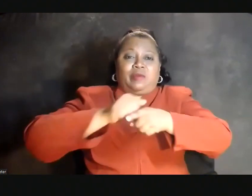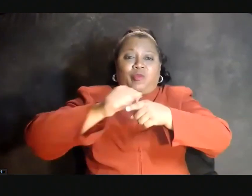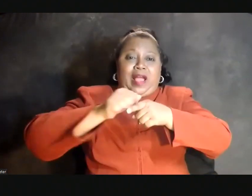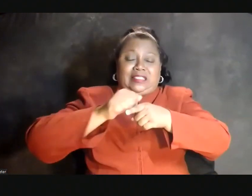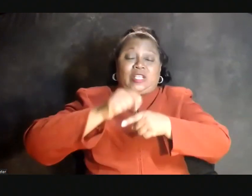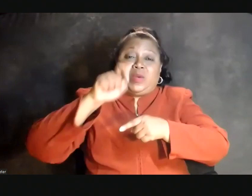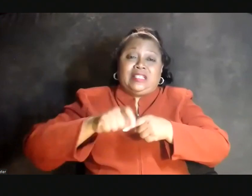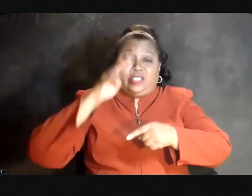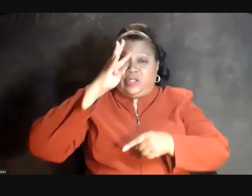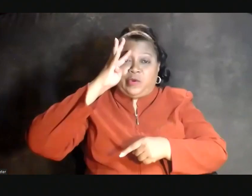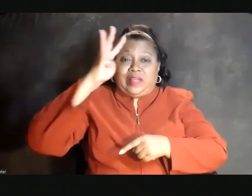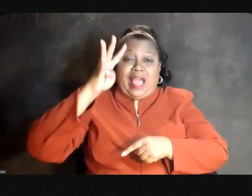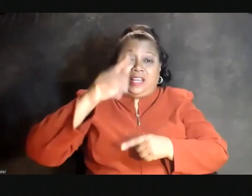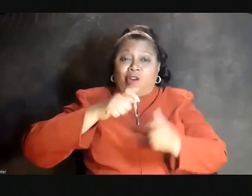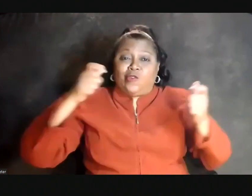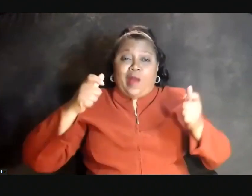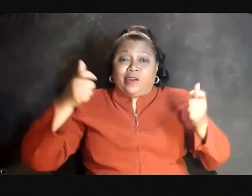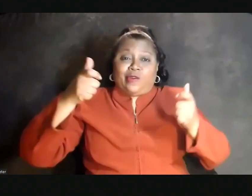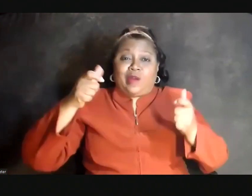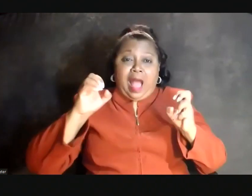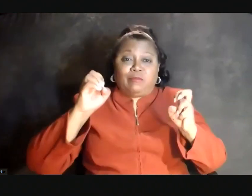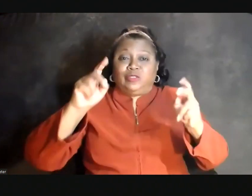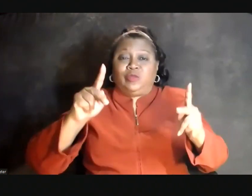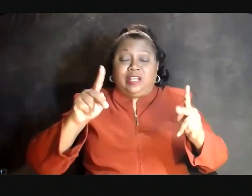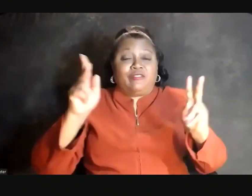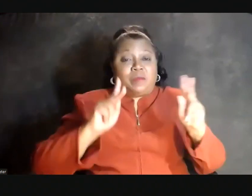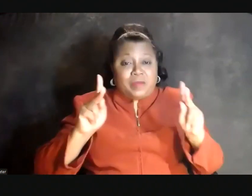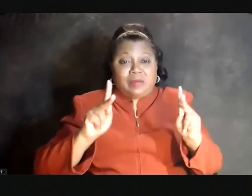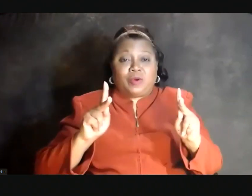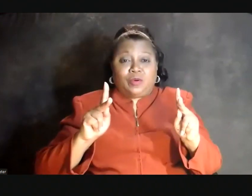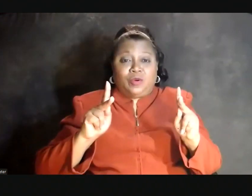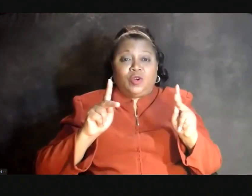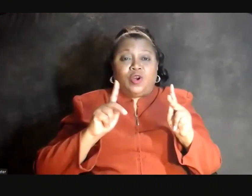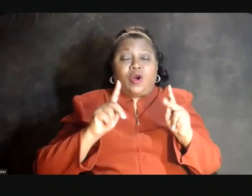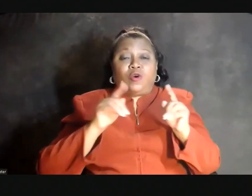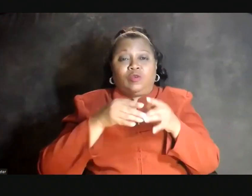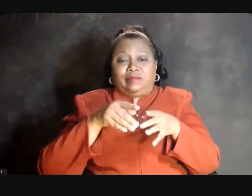We need to create greater opportunity for people from marginalized communities